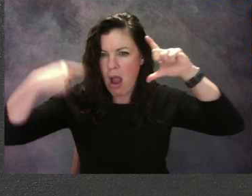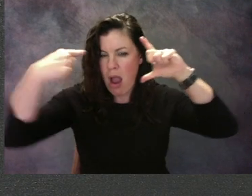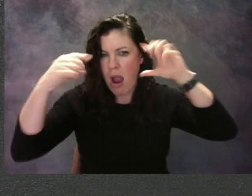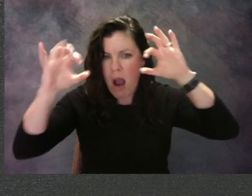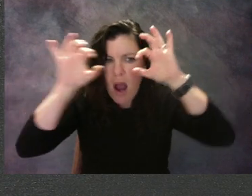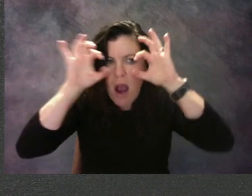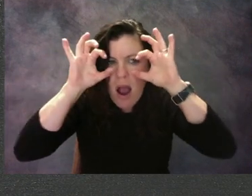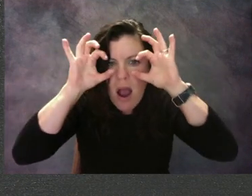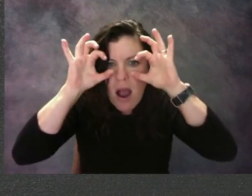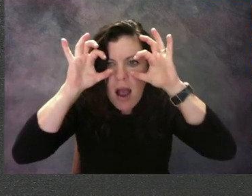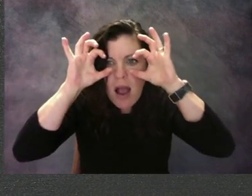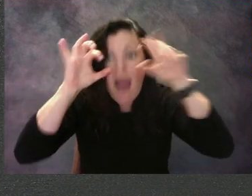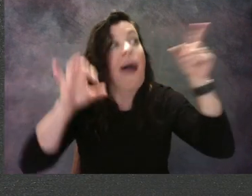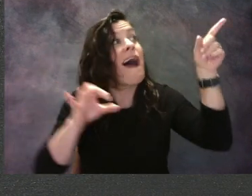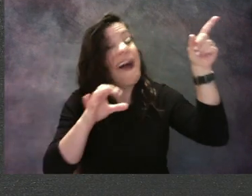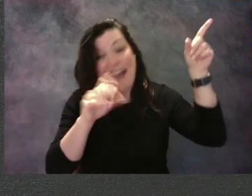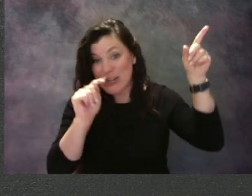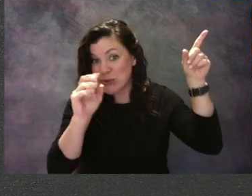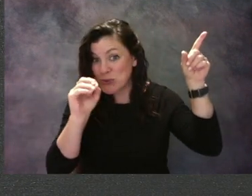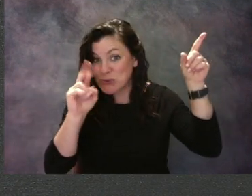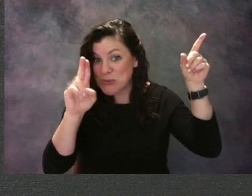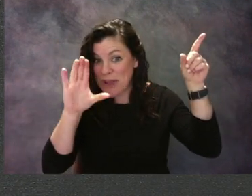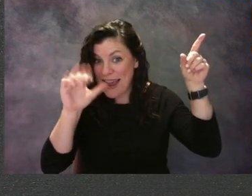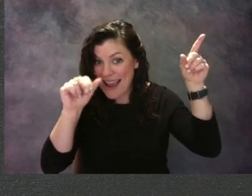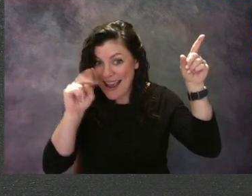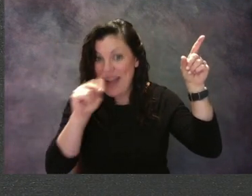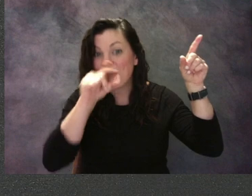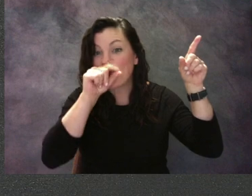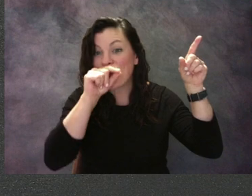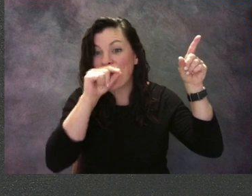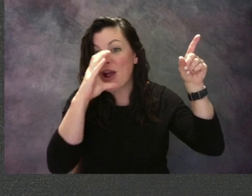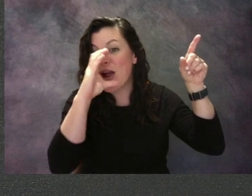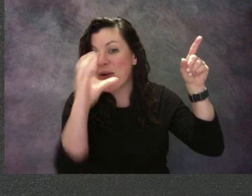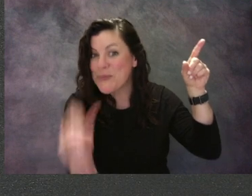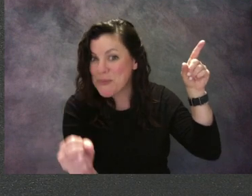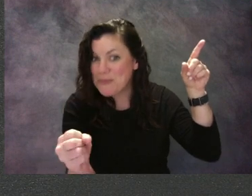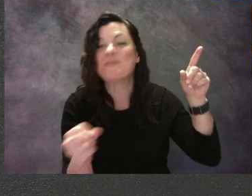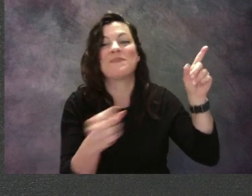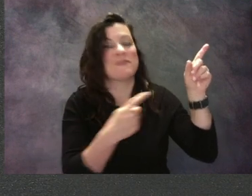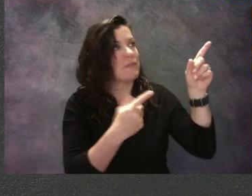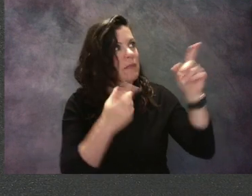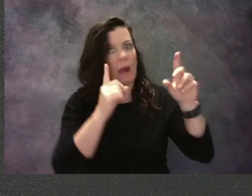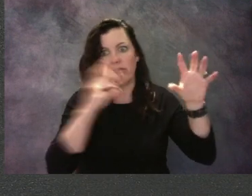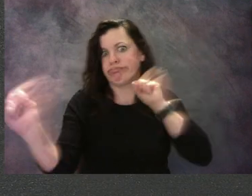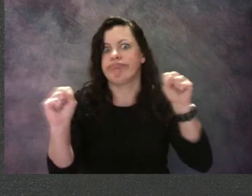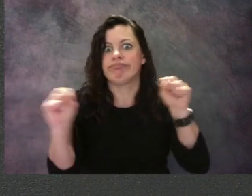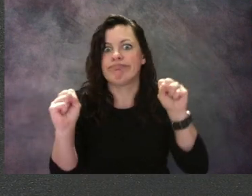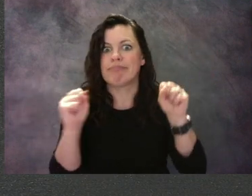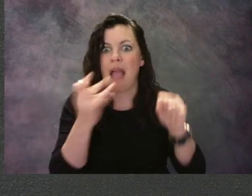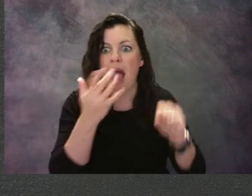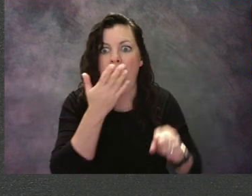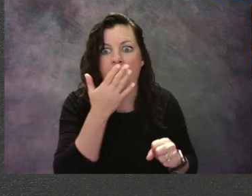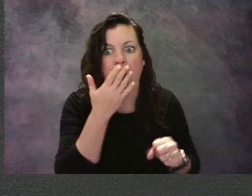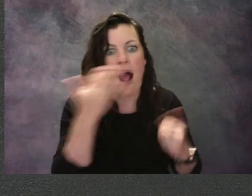We have a toucan here. Looking at the colors. I really like this toucan and I'm thinking of the shape I would use